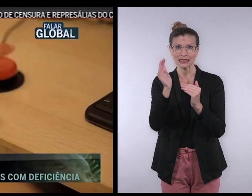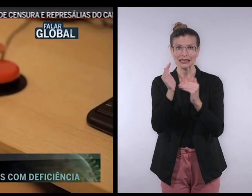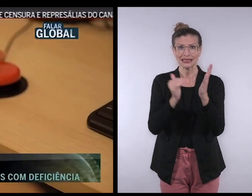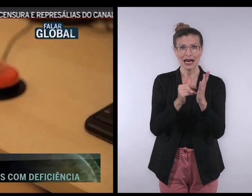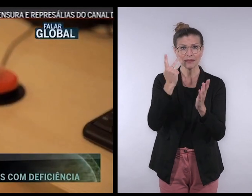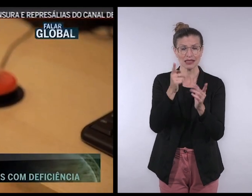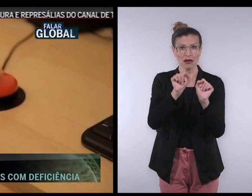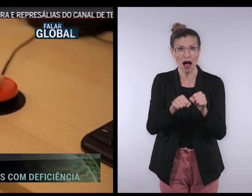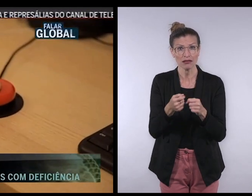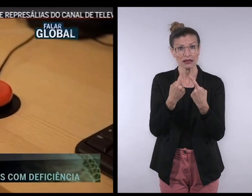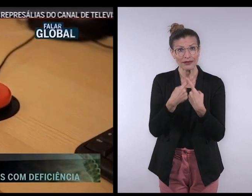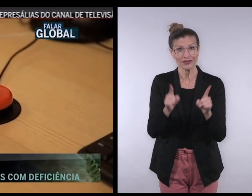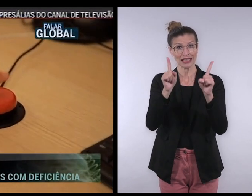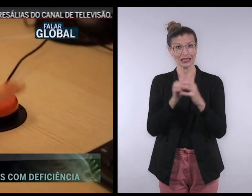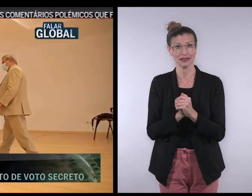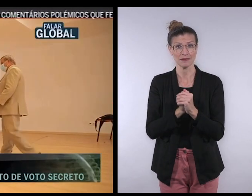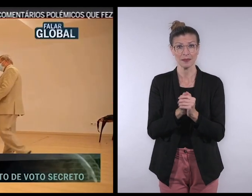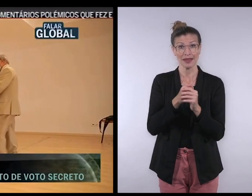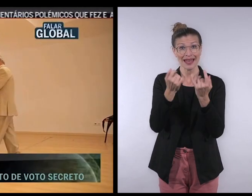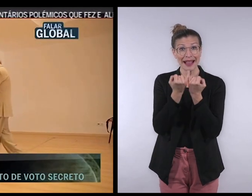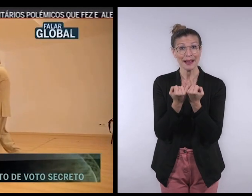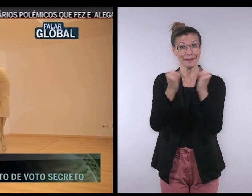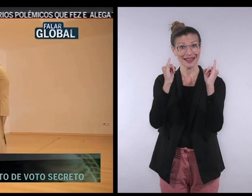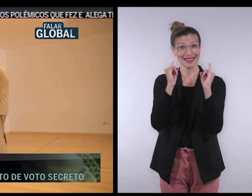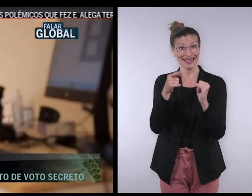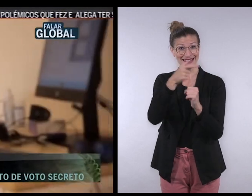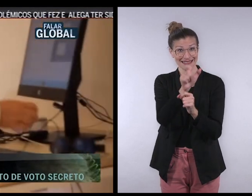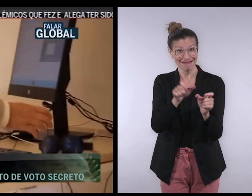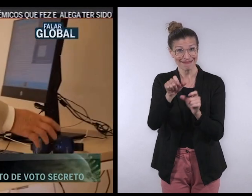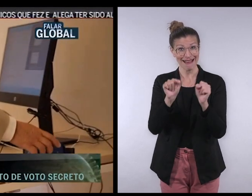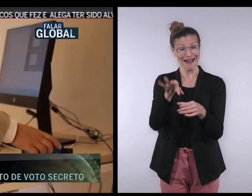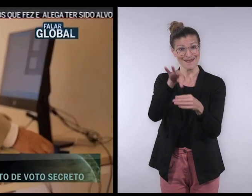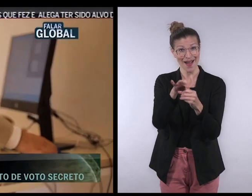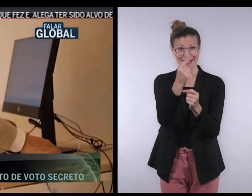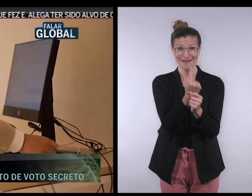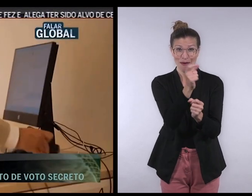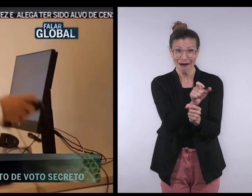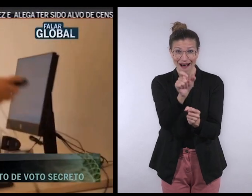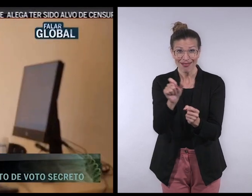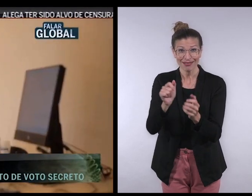has developed a voting system that uses different input devices to enable independent and secret voting for everyone,